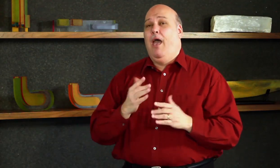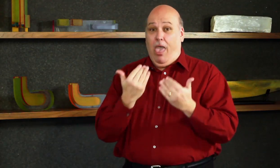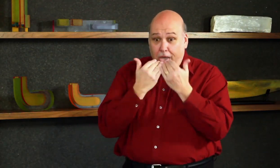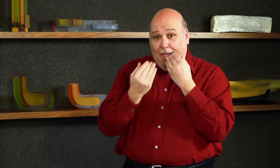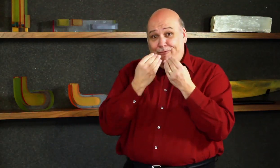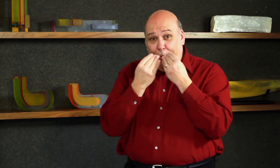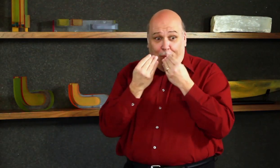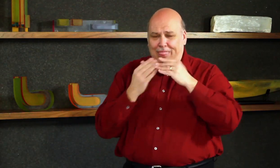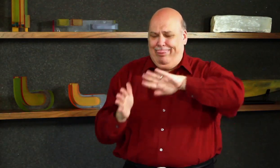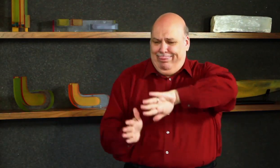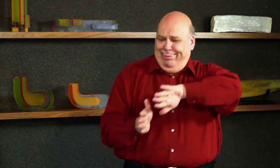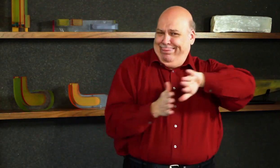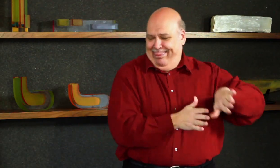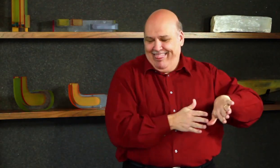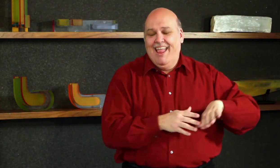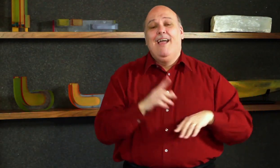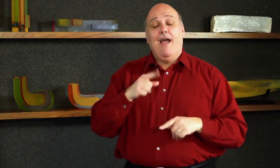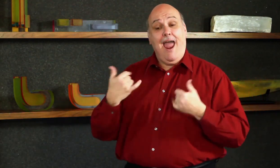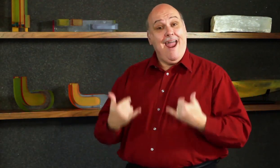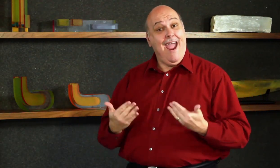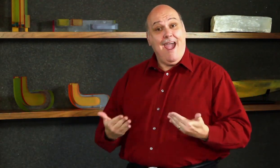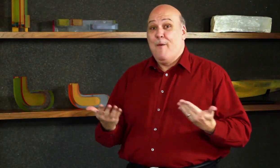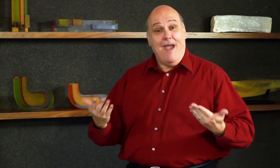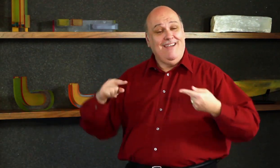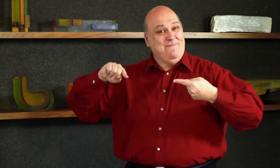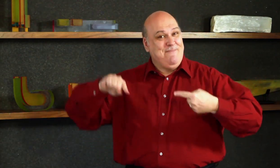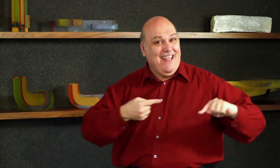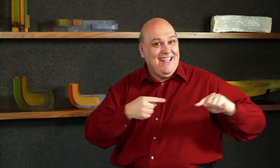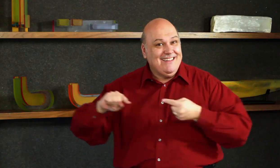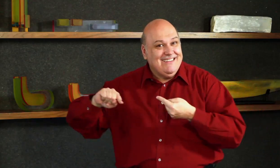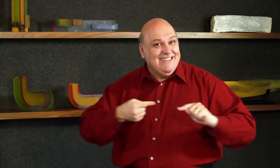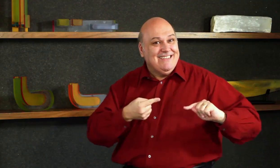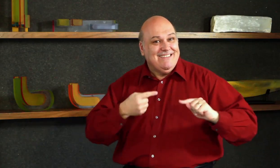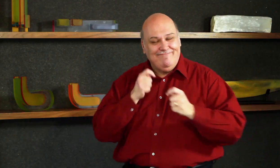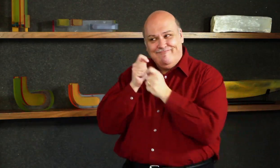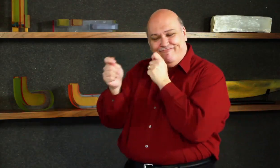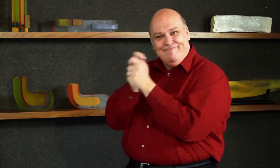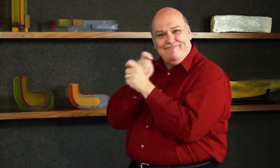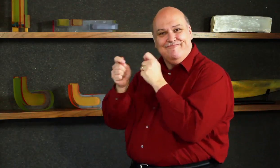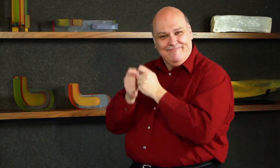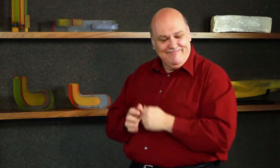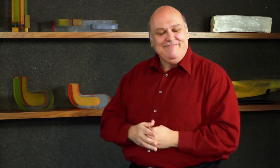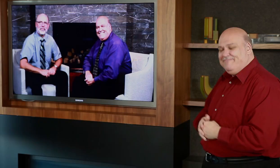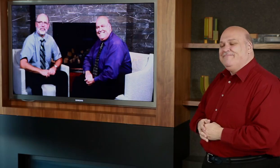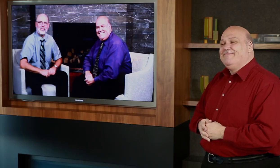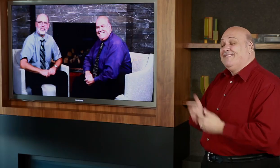Enough about food, let’s talk about politics.